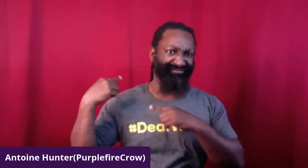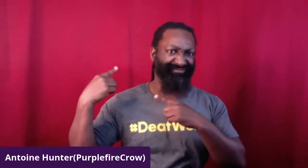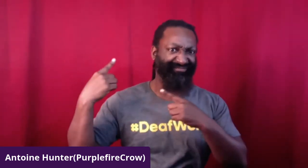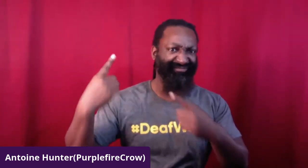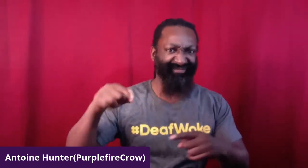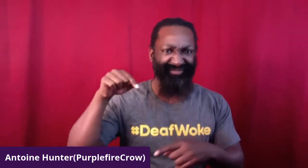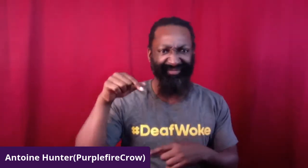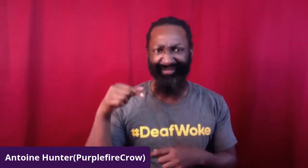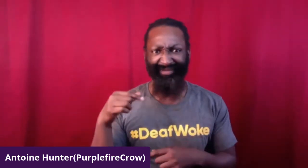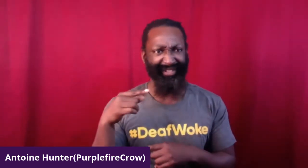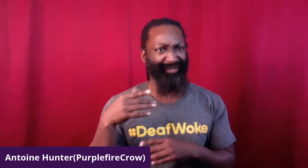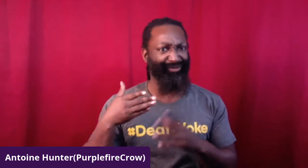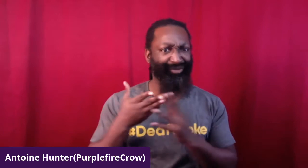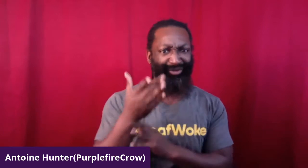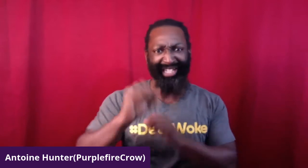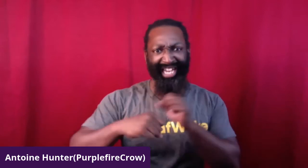to get to be around each other.